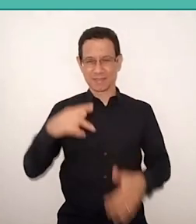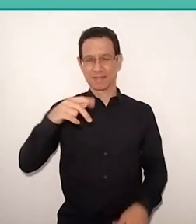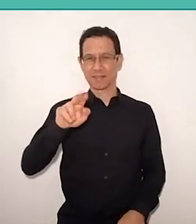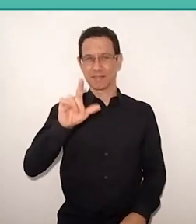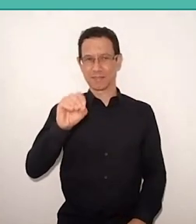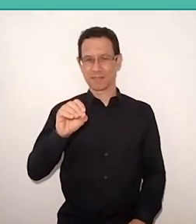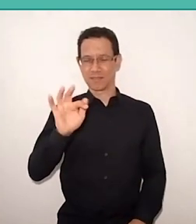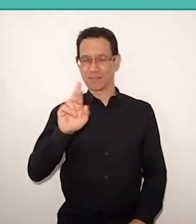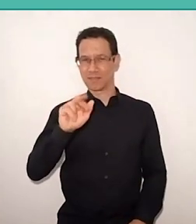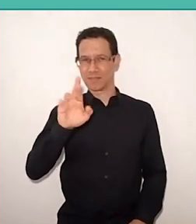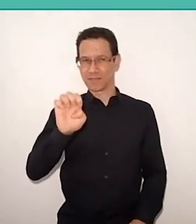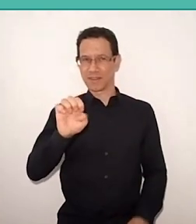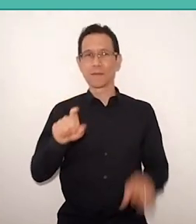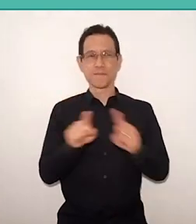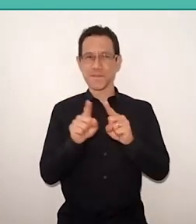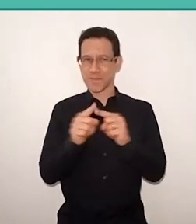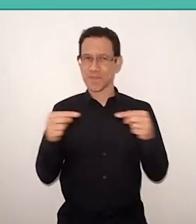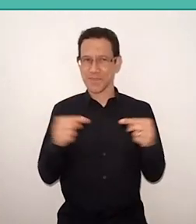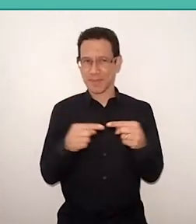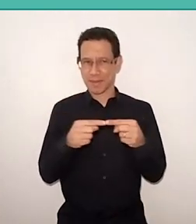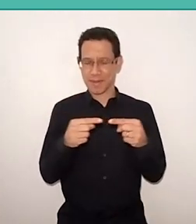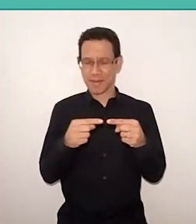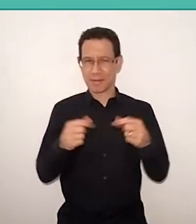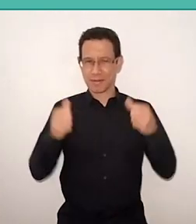brings us to the world,